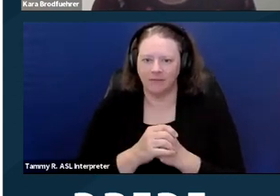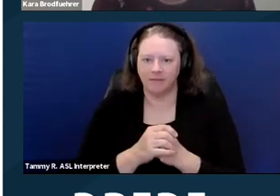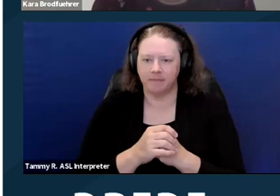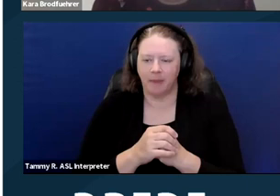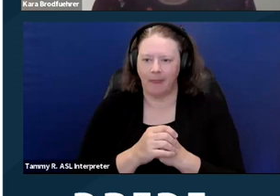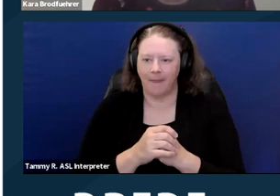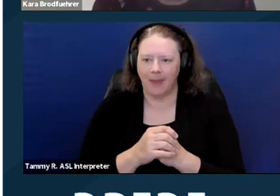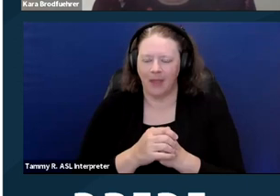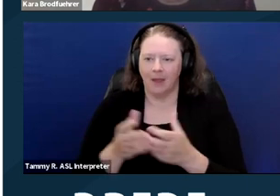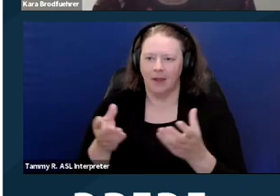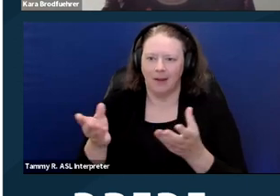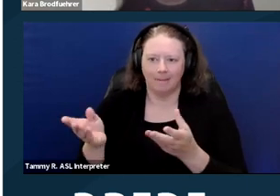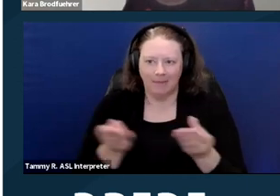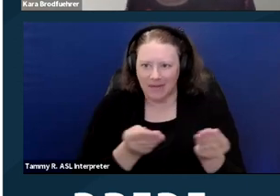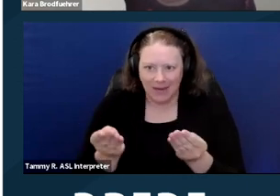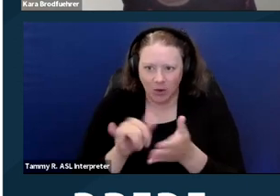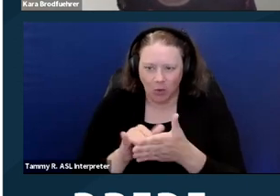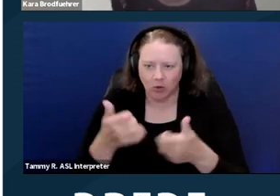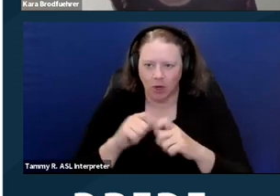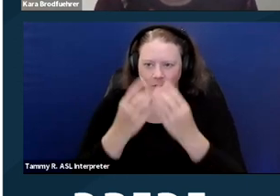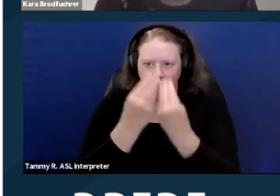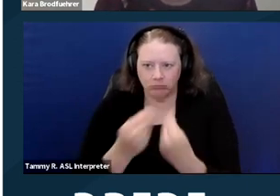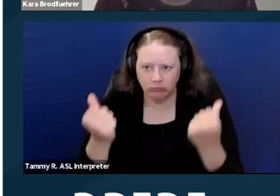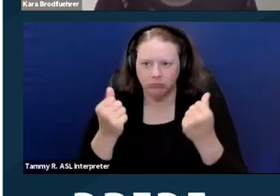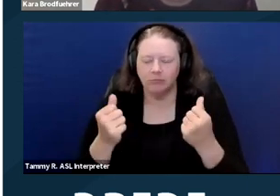We mediate or try and work out those disputes between the parties.